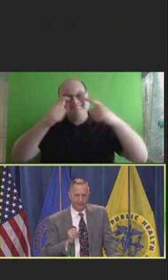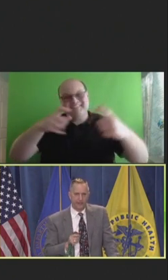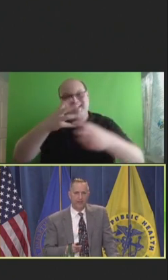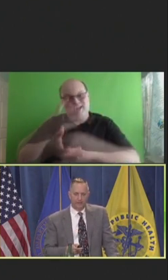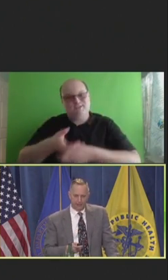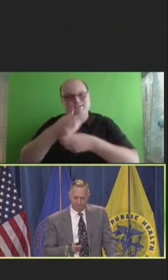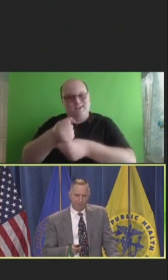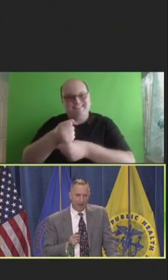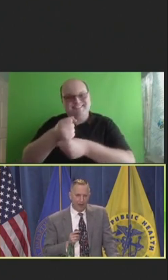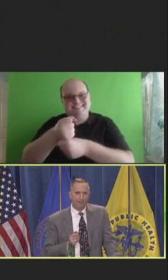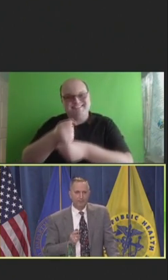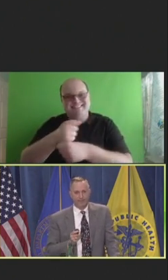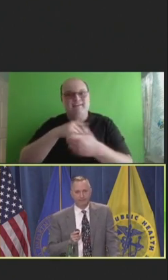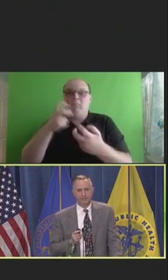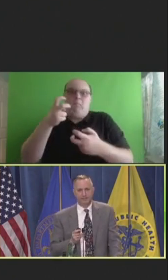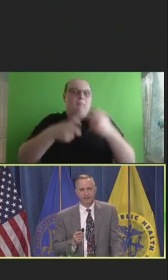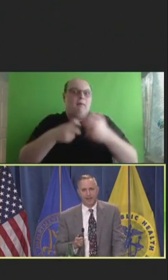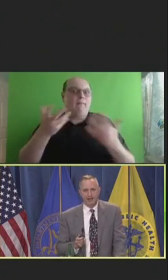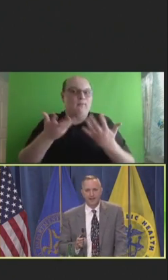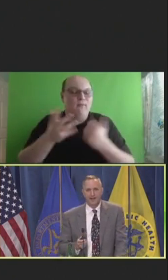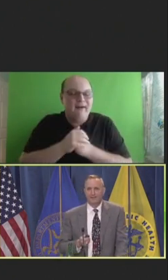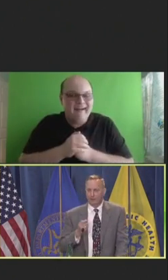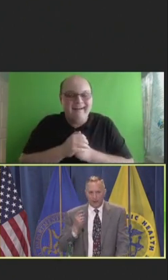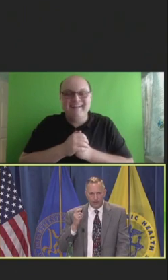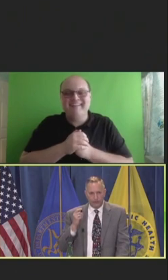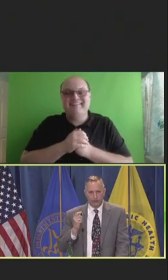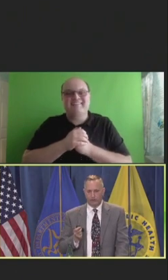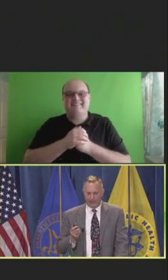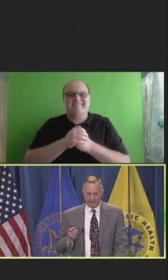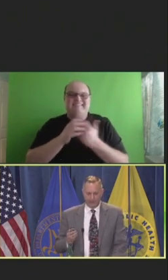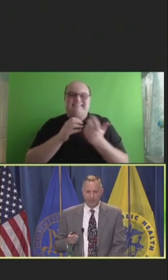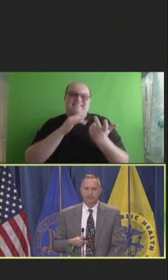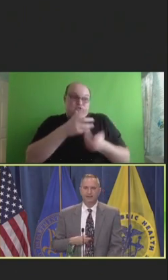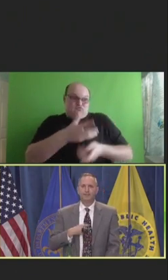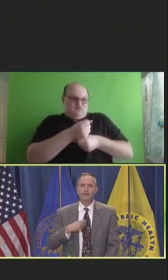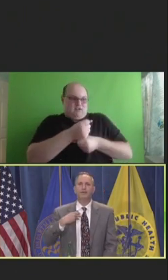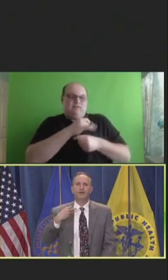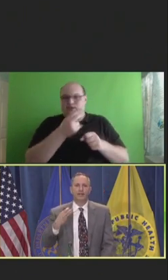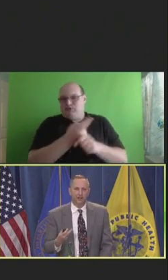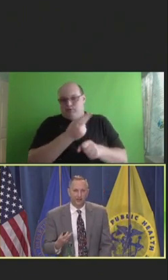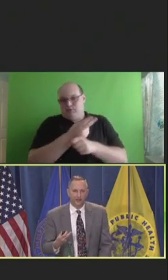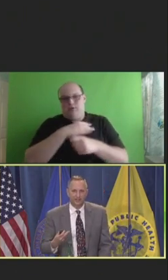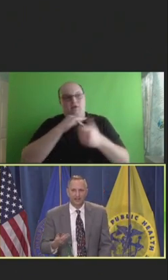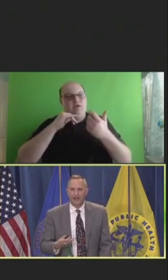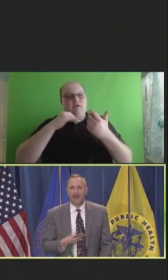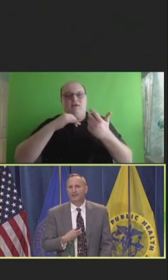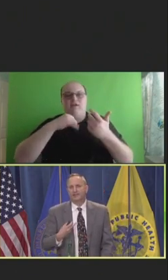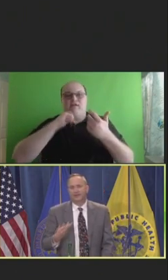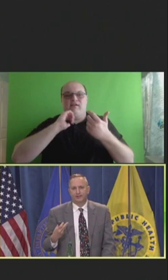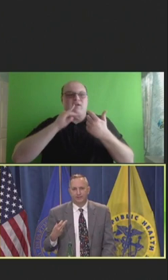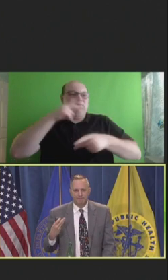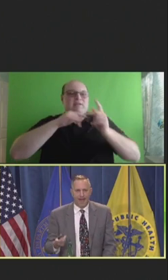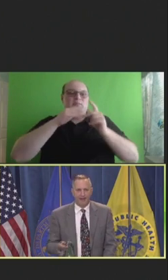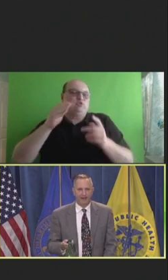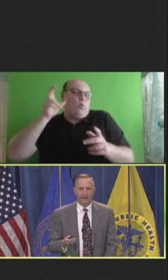The problem is again that we don't utilize it because if people don't hear us, how does it even matter?